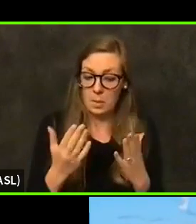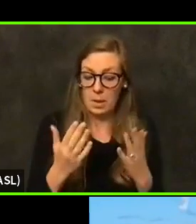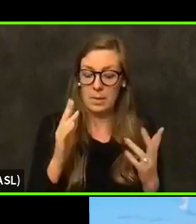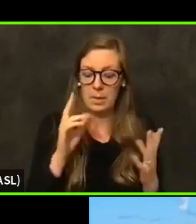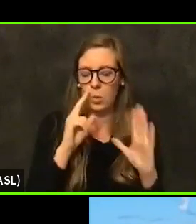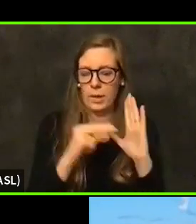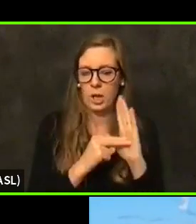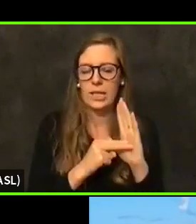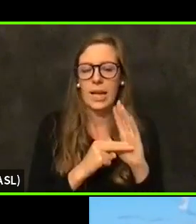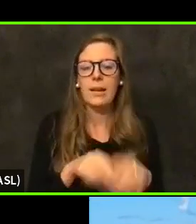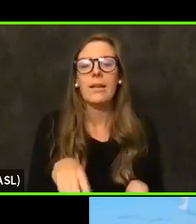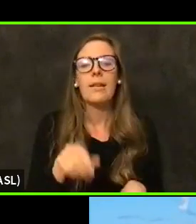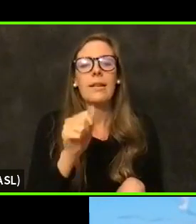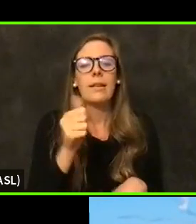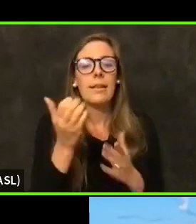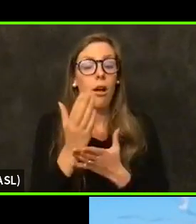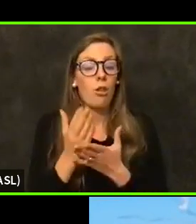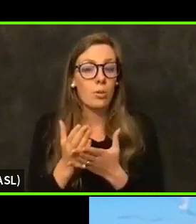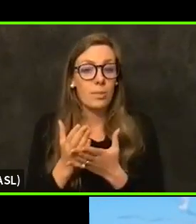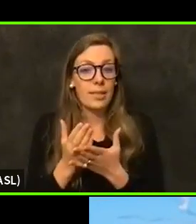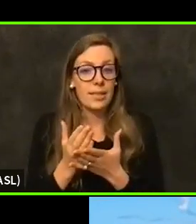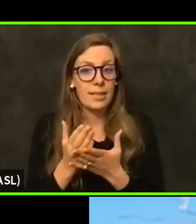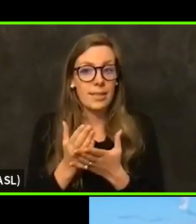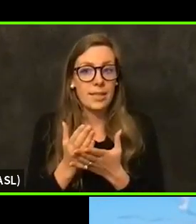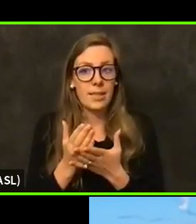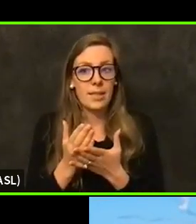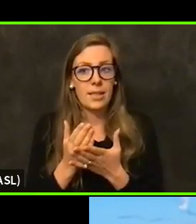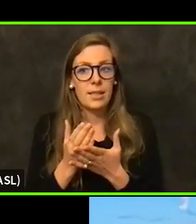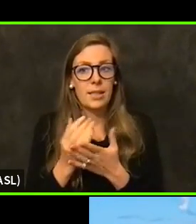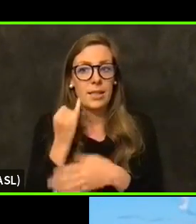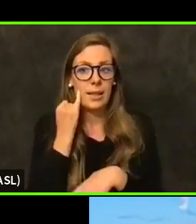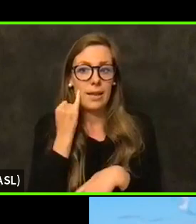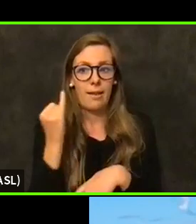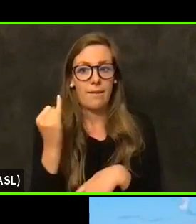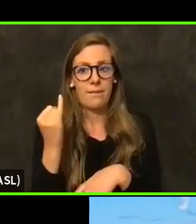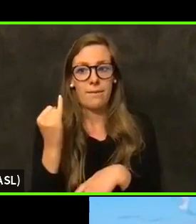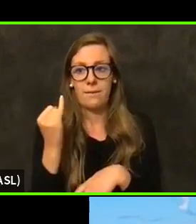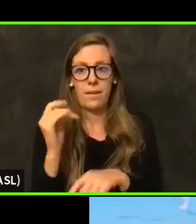And I would see the other piece is, you know, if folks are going to get